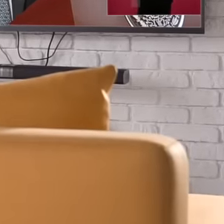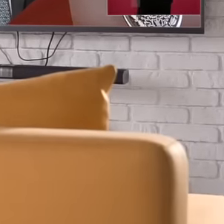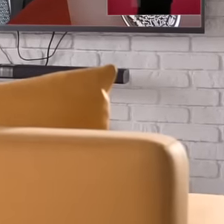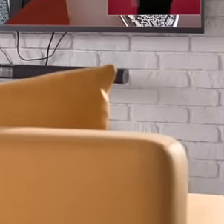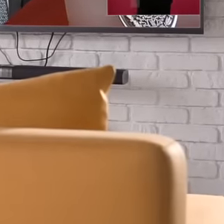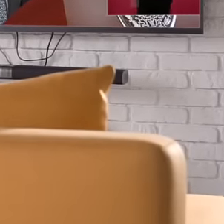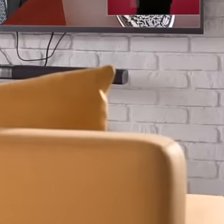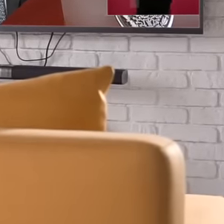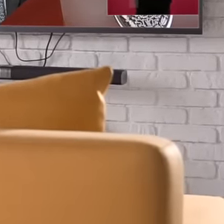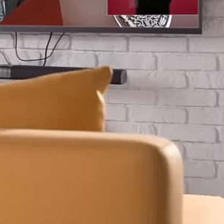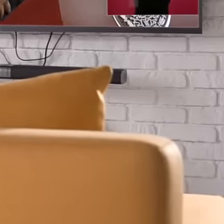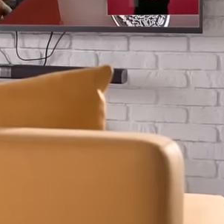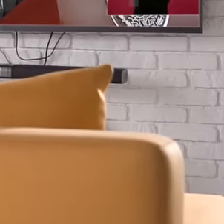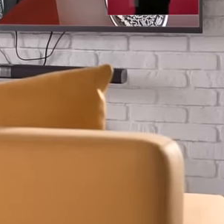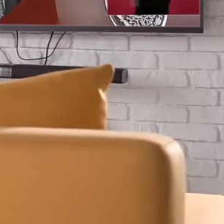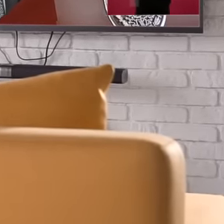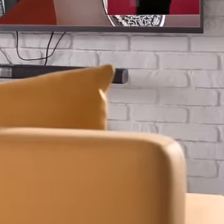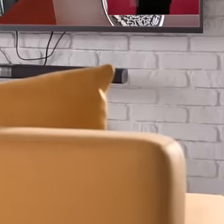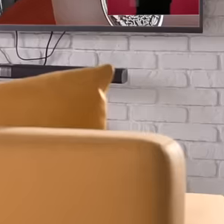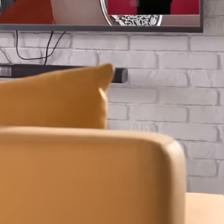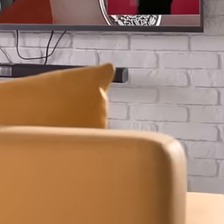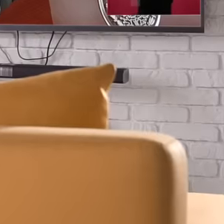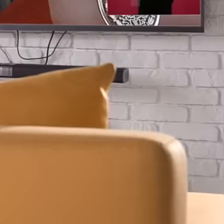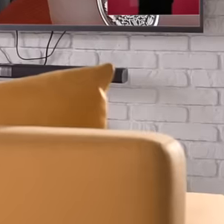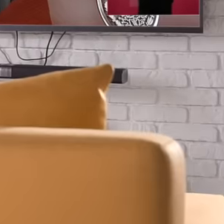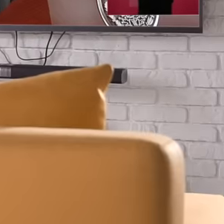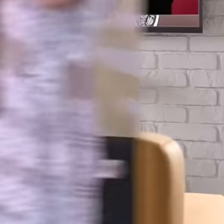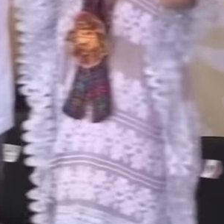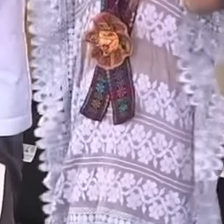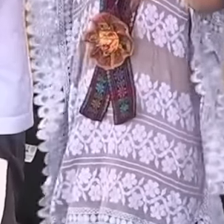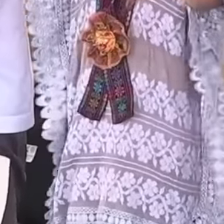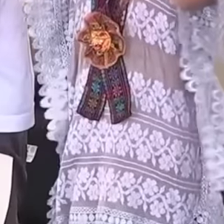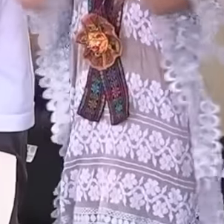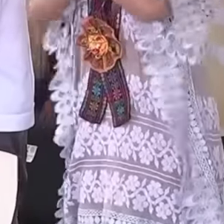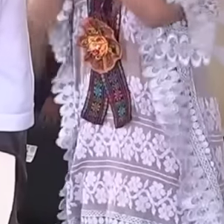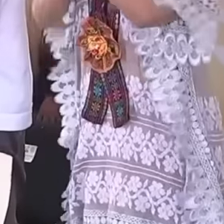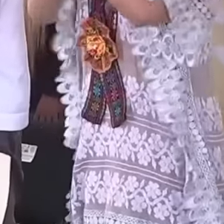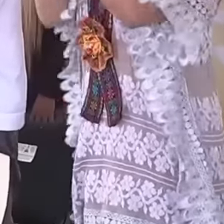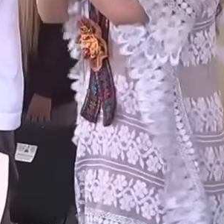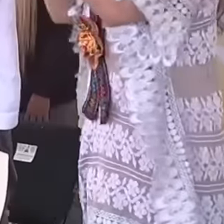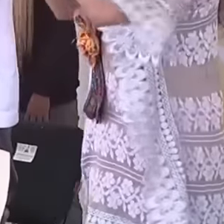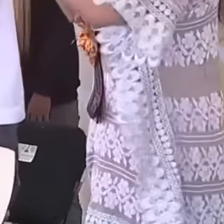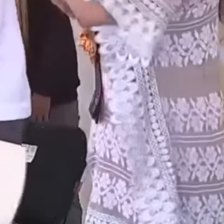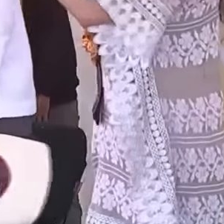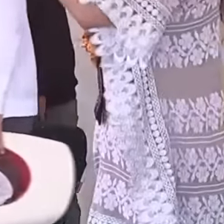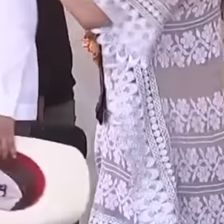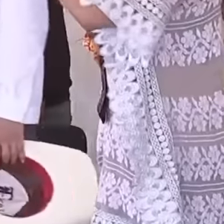views are increasing as millions of Mexicans and they find out through the conferences